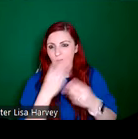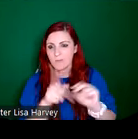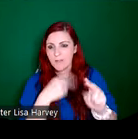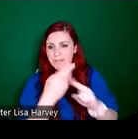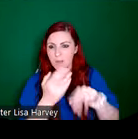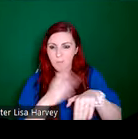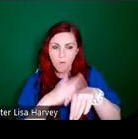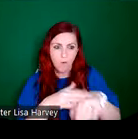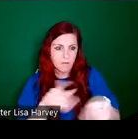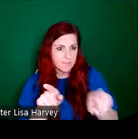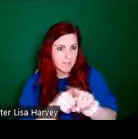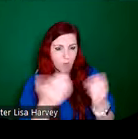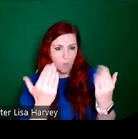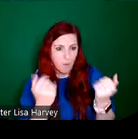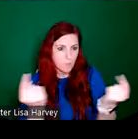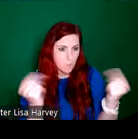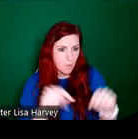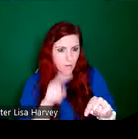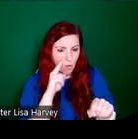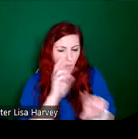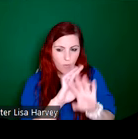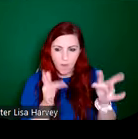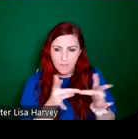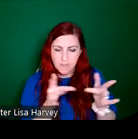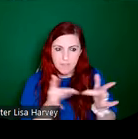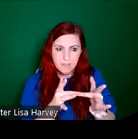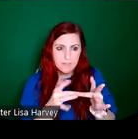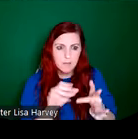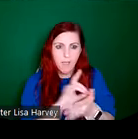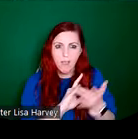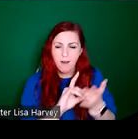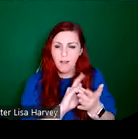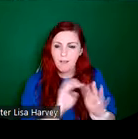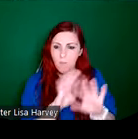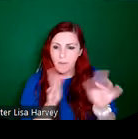very welcome to have a look at our website our archival website, the Library and